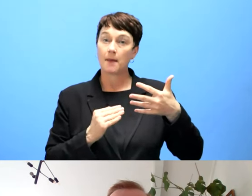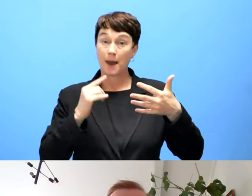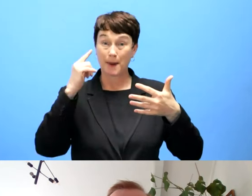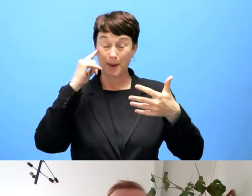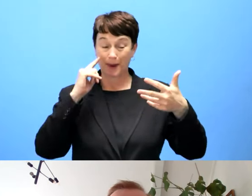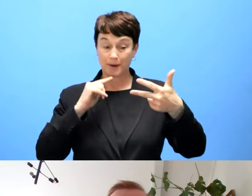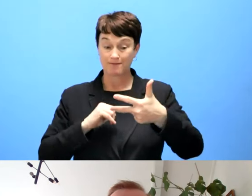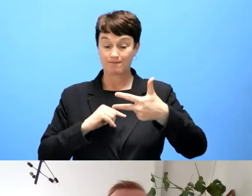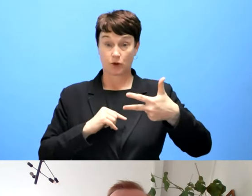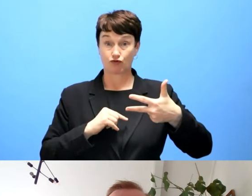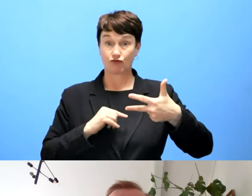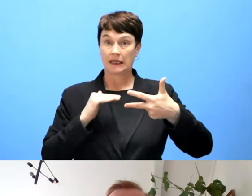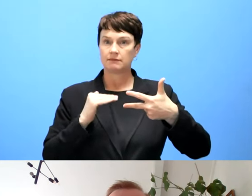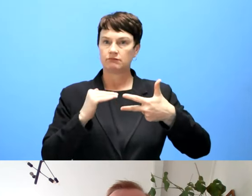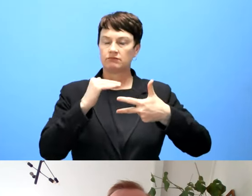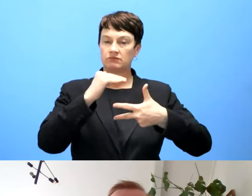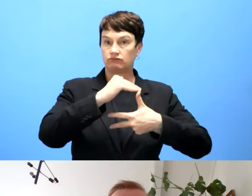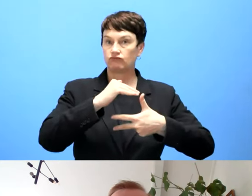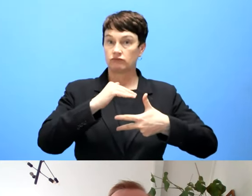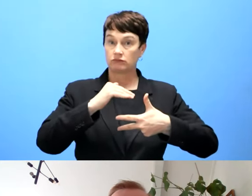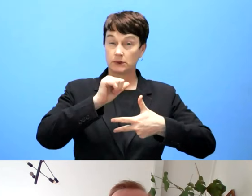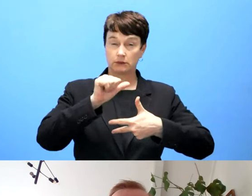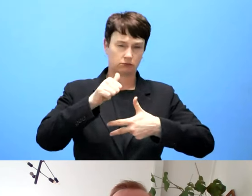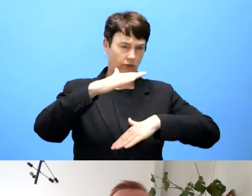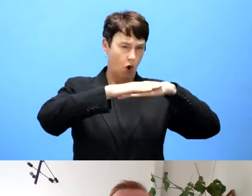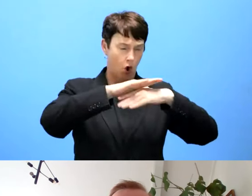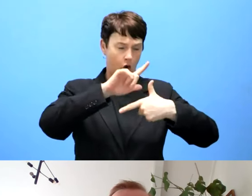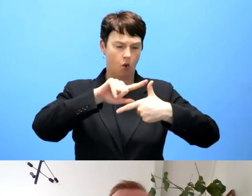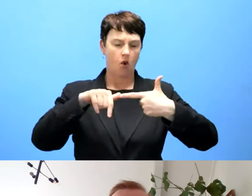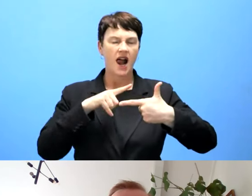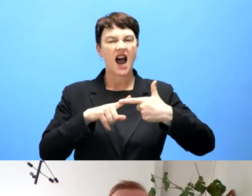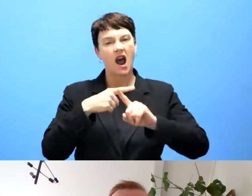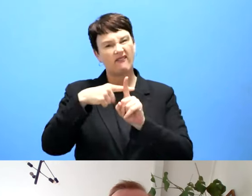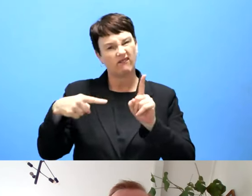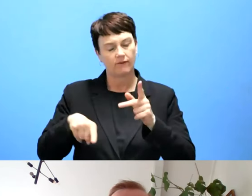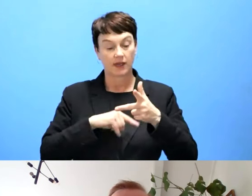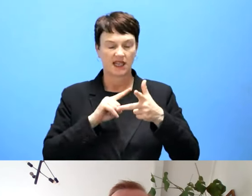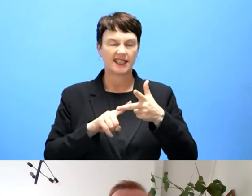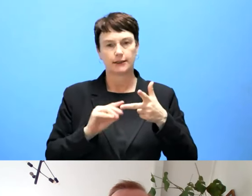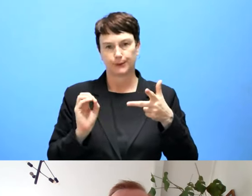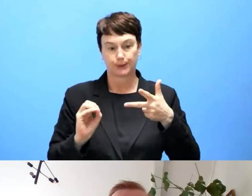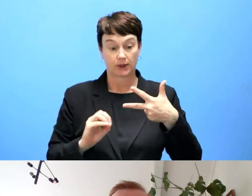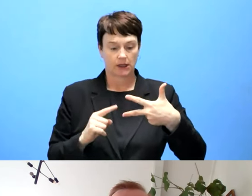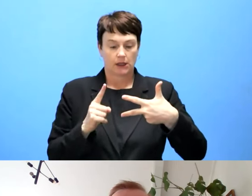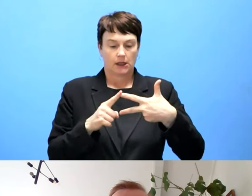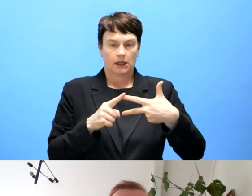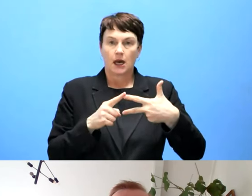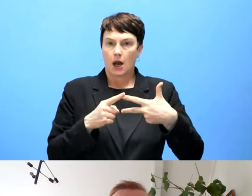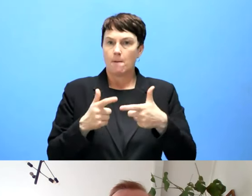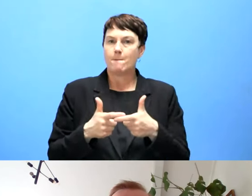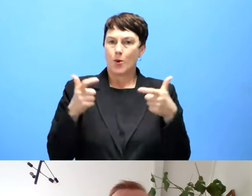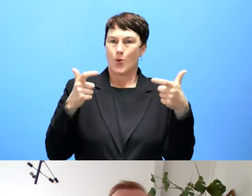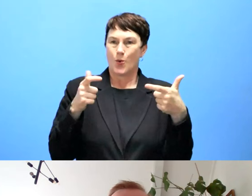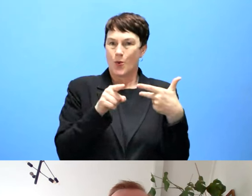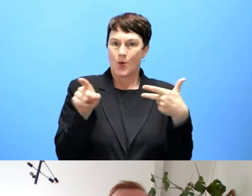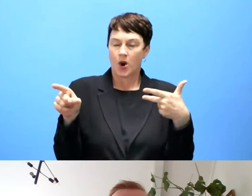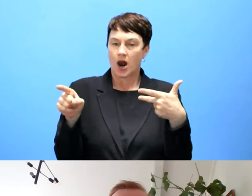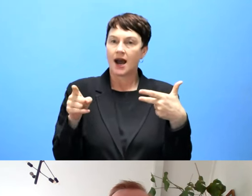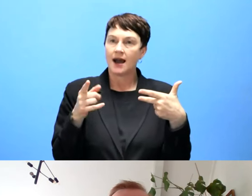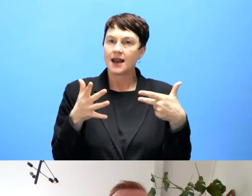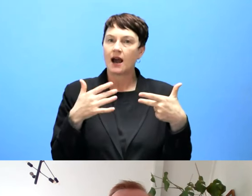status, we made an adjustment. So we now know how many success criteria are not yet met when